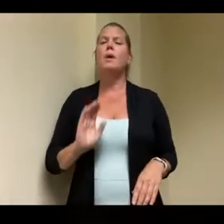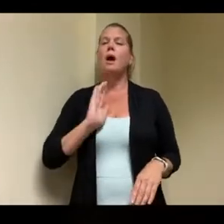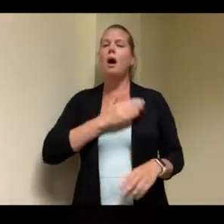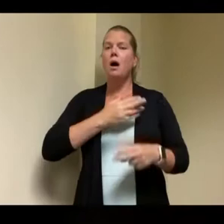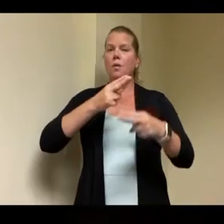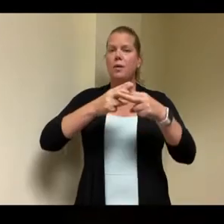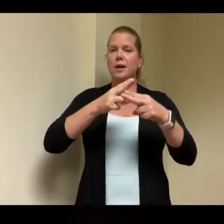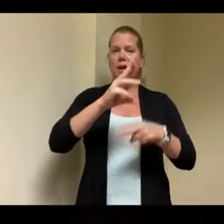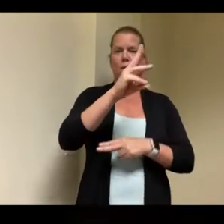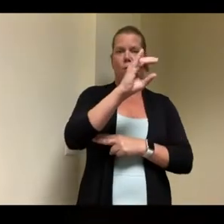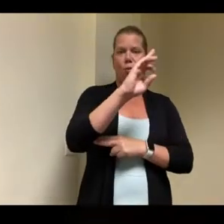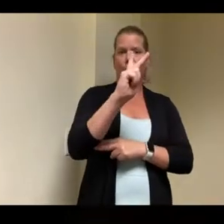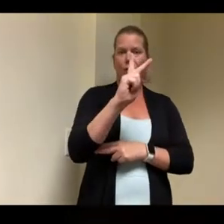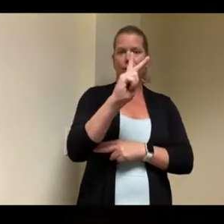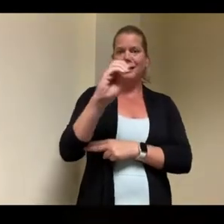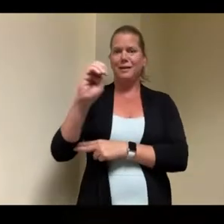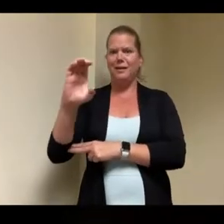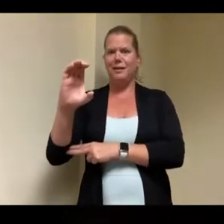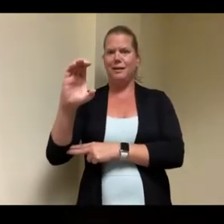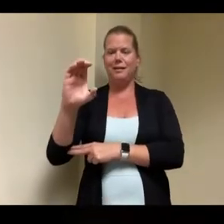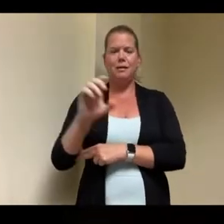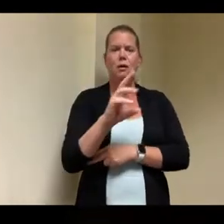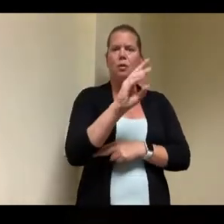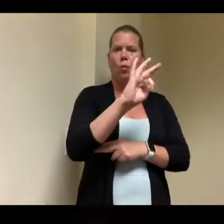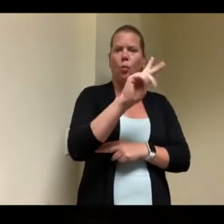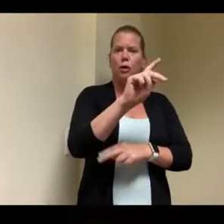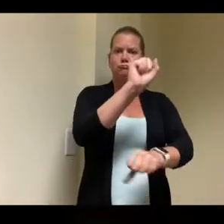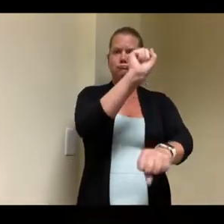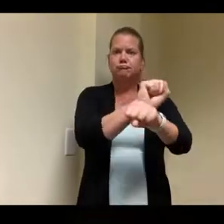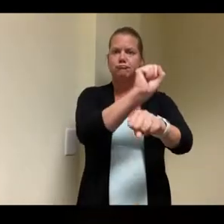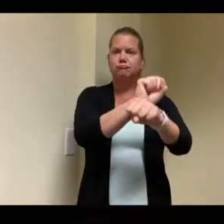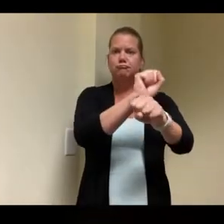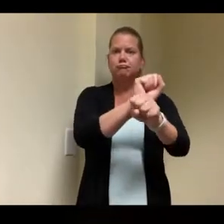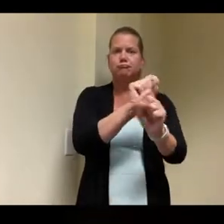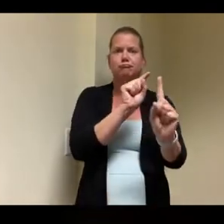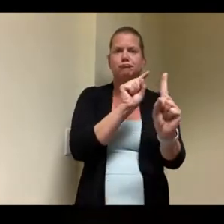very strongly that an individual with a disability needs